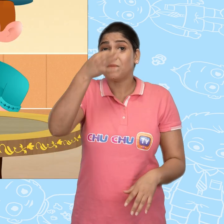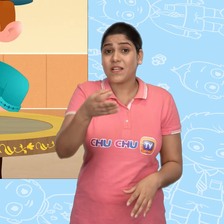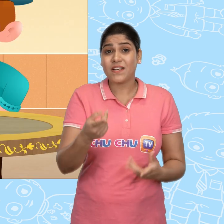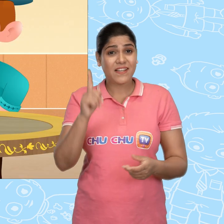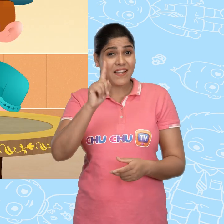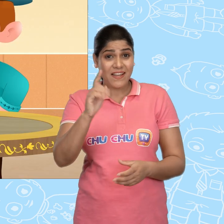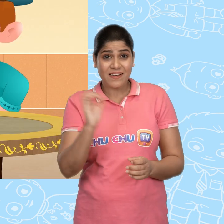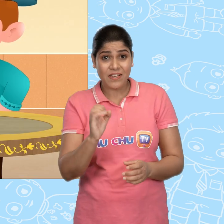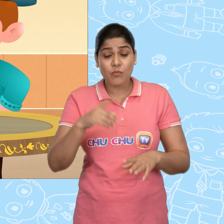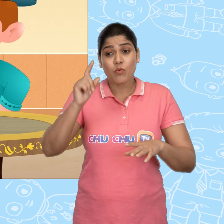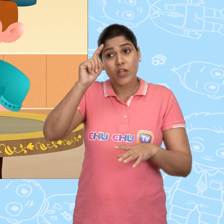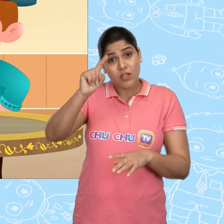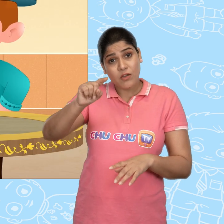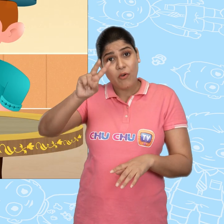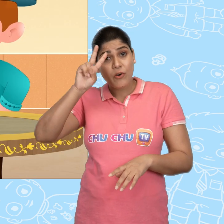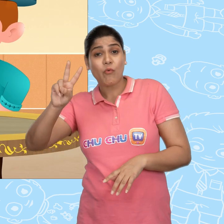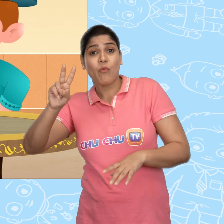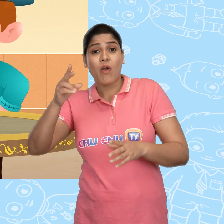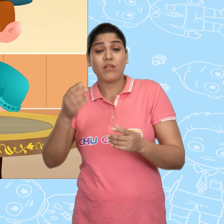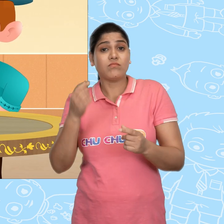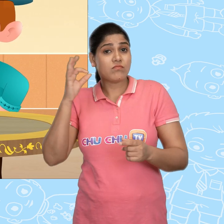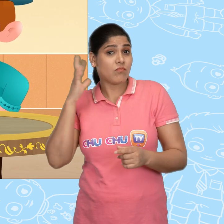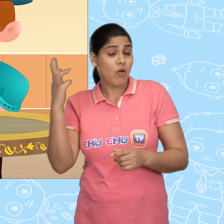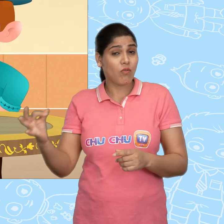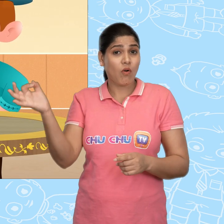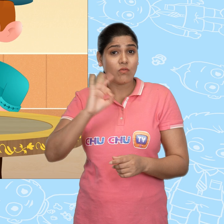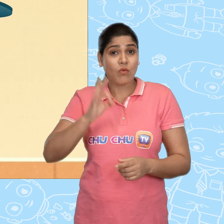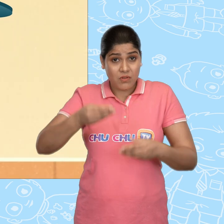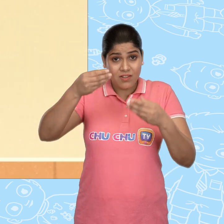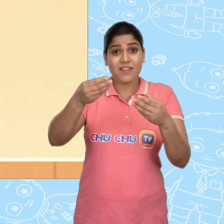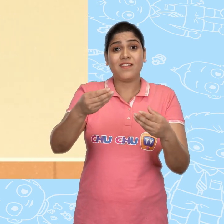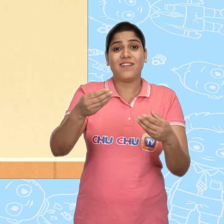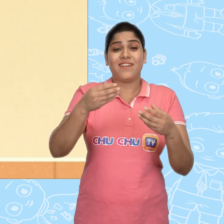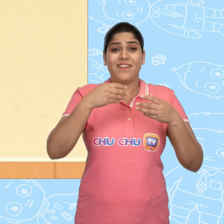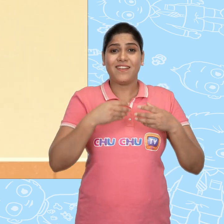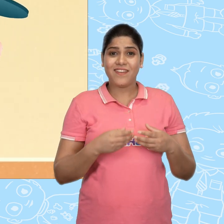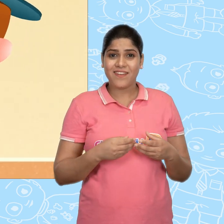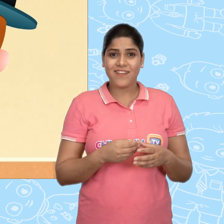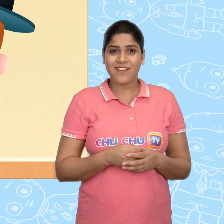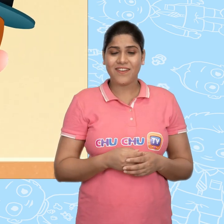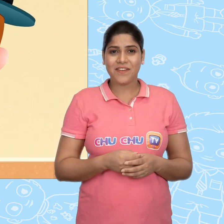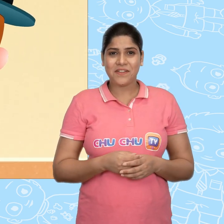And that it gives a dozen gold coins instead of one. Hmm!